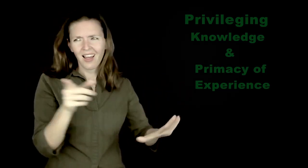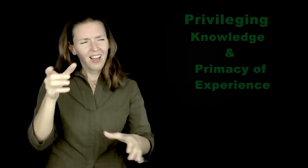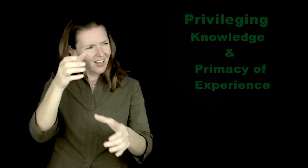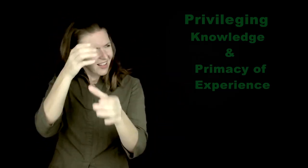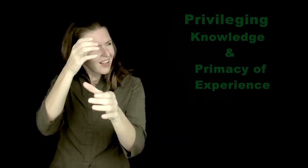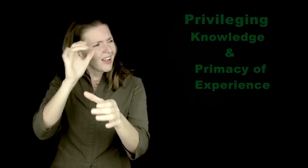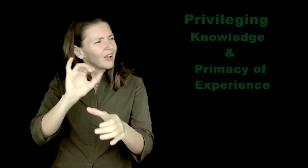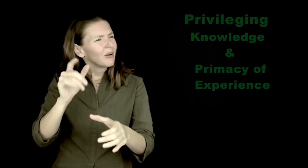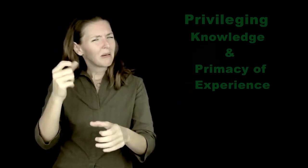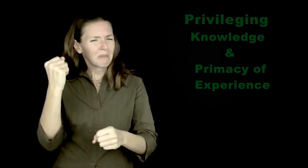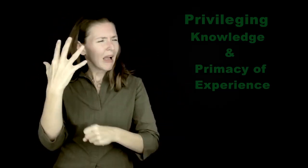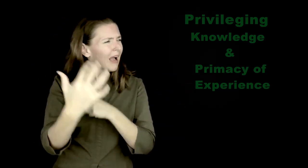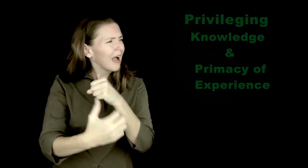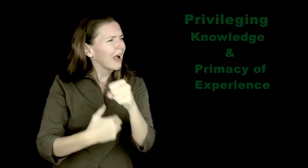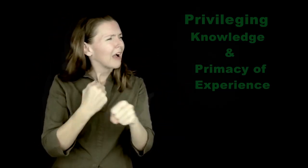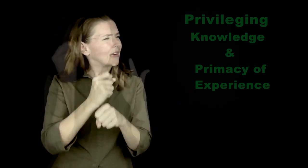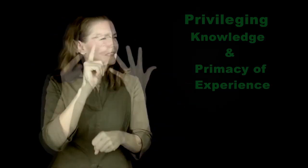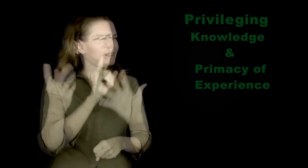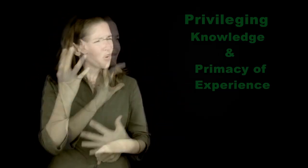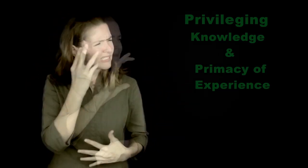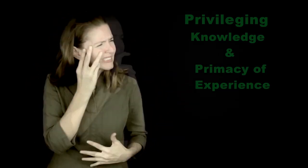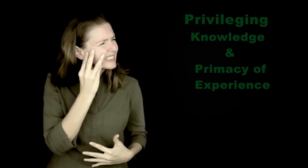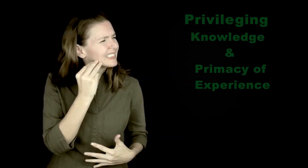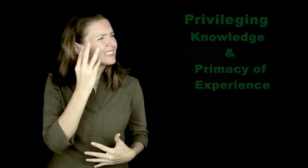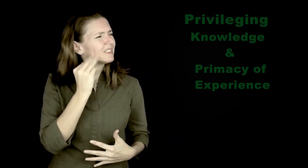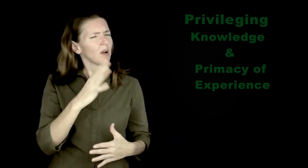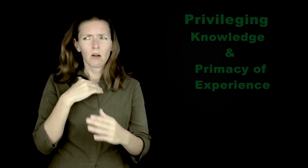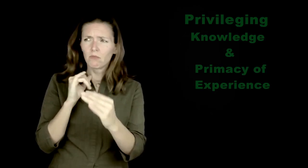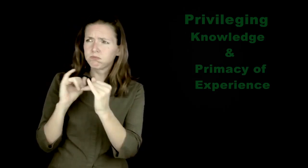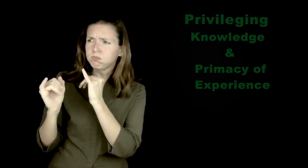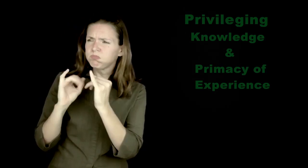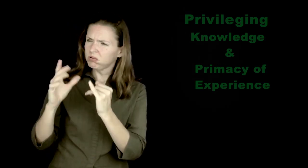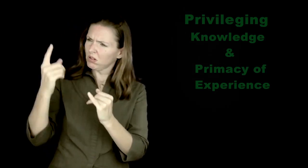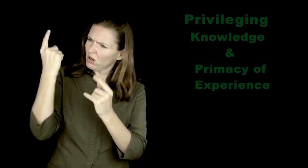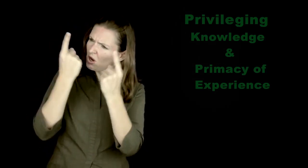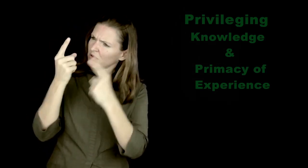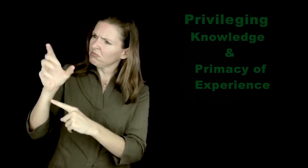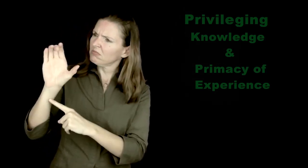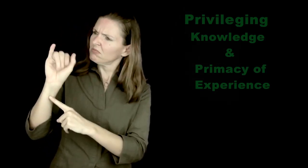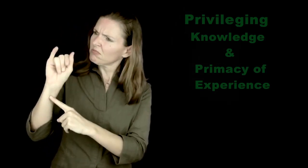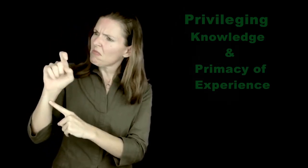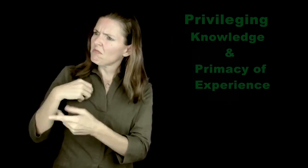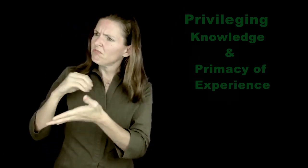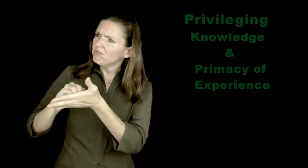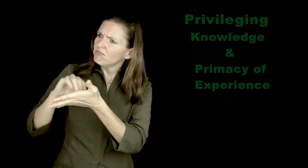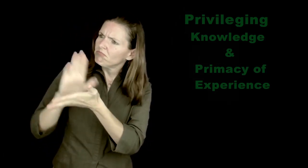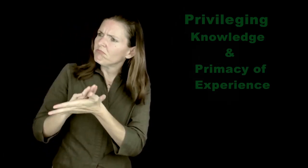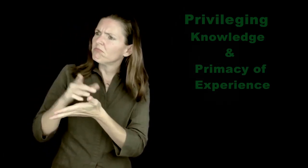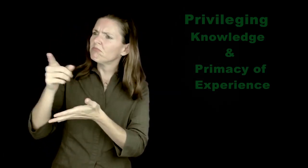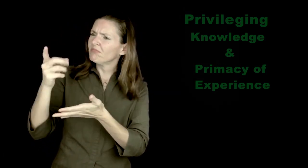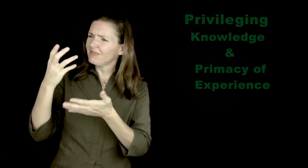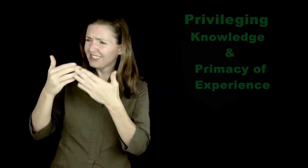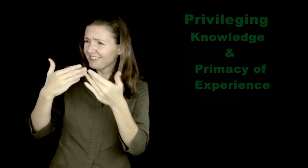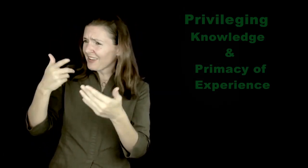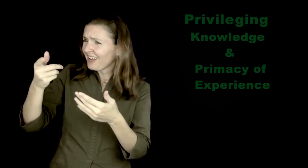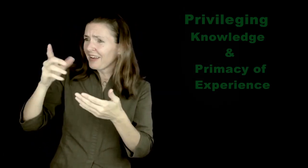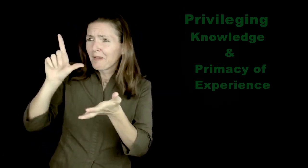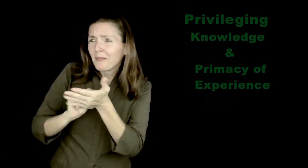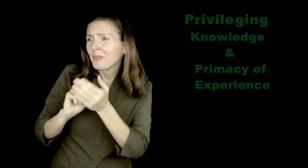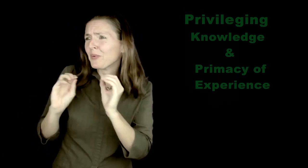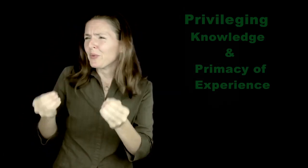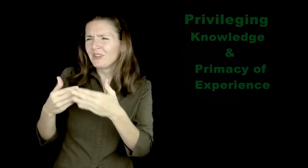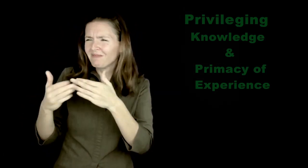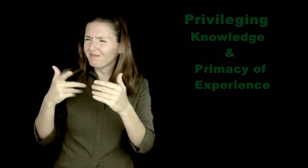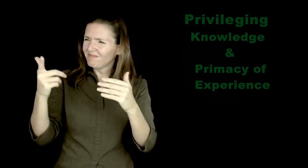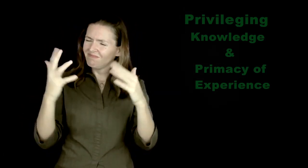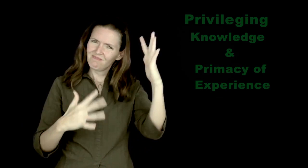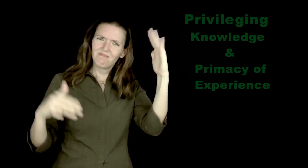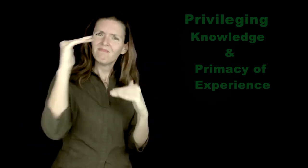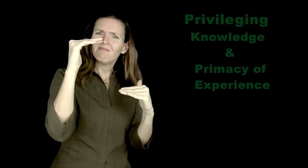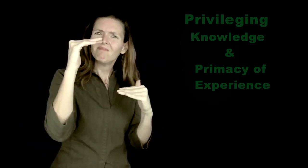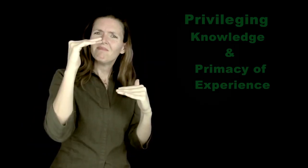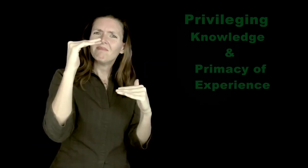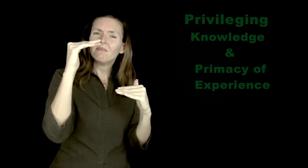Set aside the academic cultural rule that we are to cite publications by privileged people, and honor those with direct and authentic experiences, and many different types of experiences.